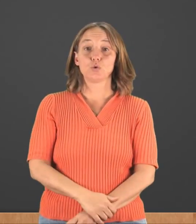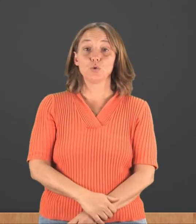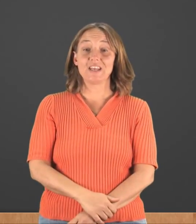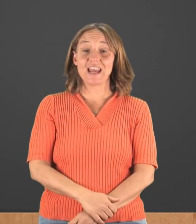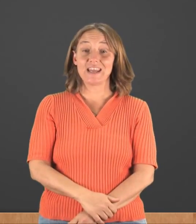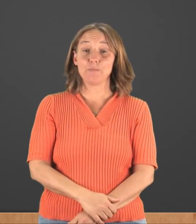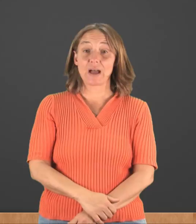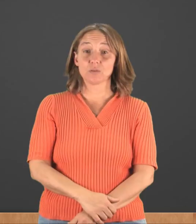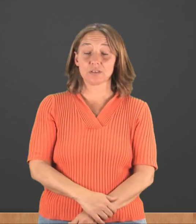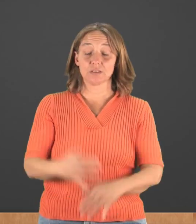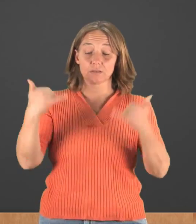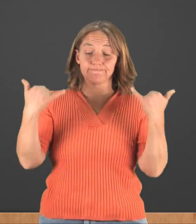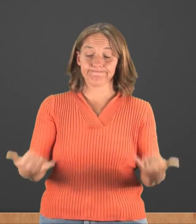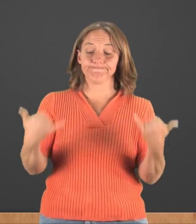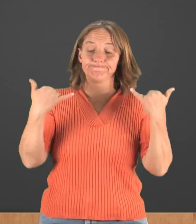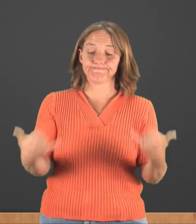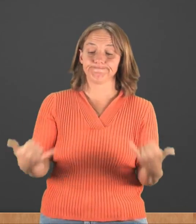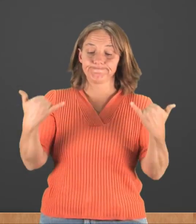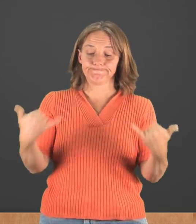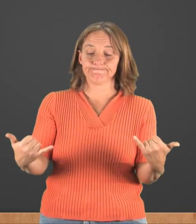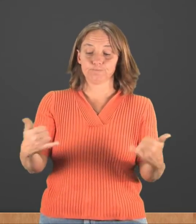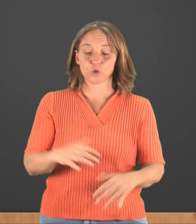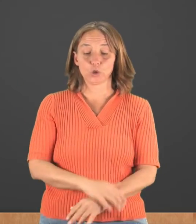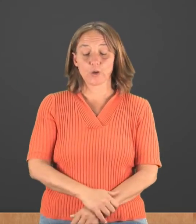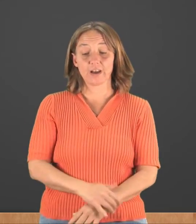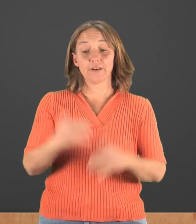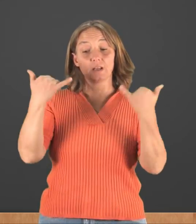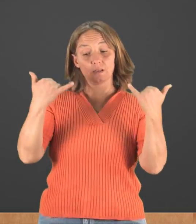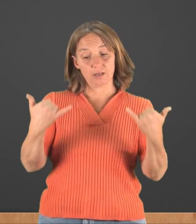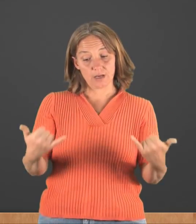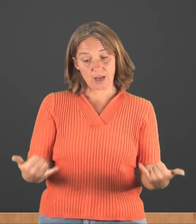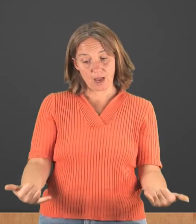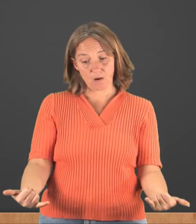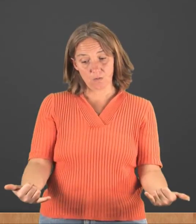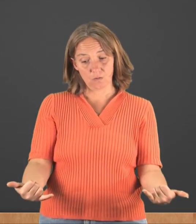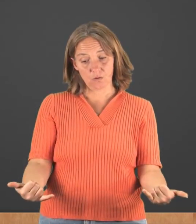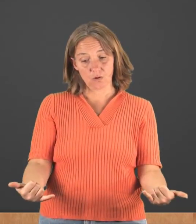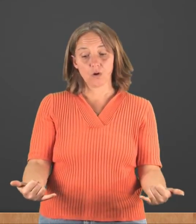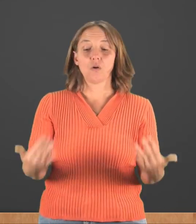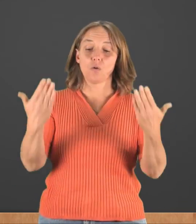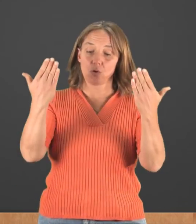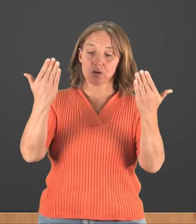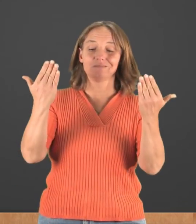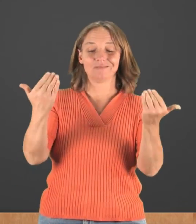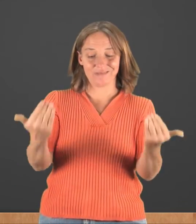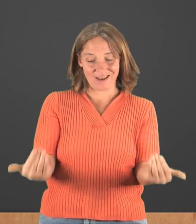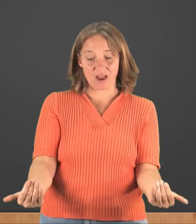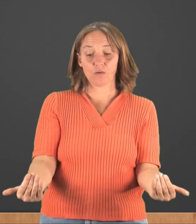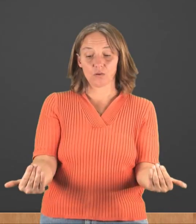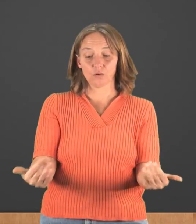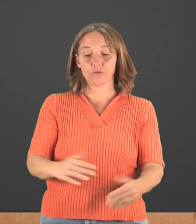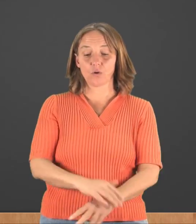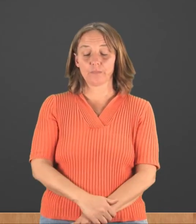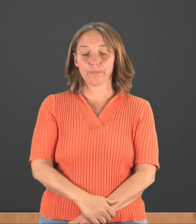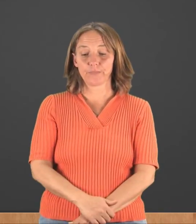Today bounces. So you have "now." Or, "now" in old form.